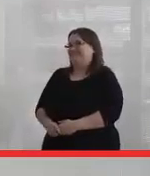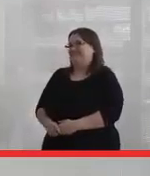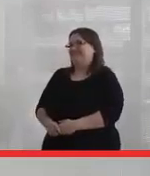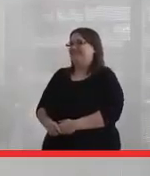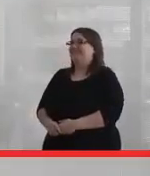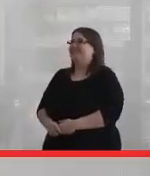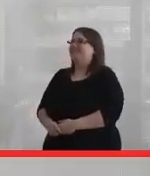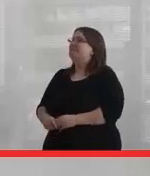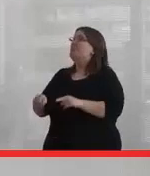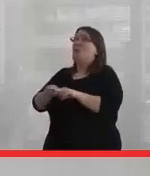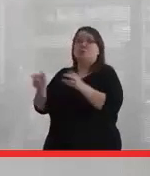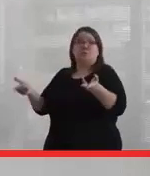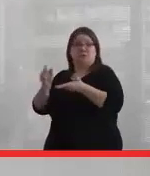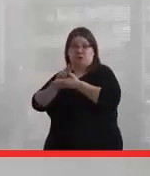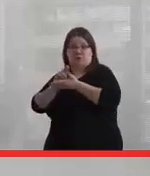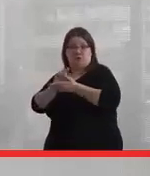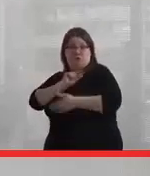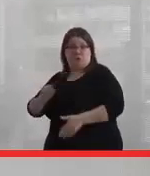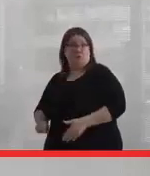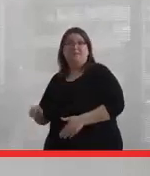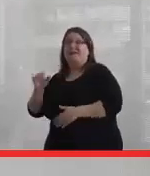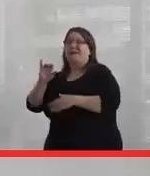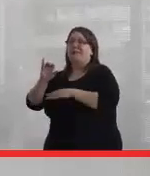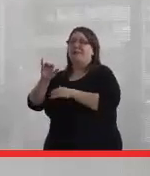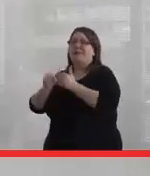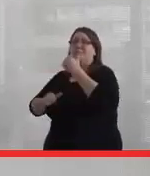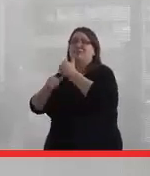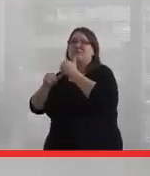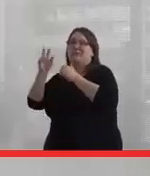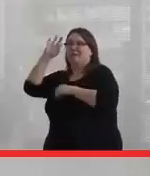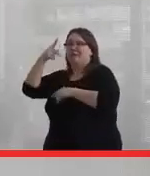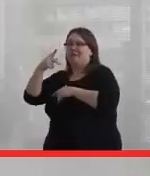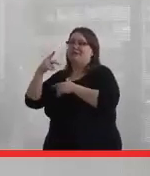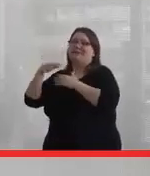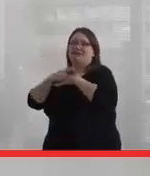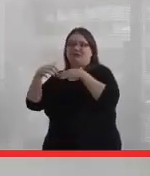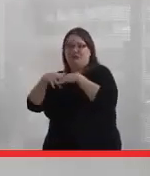So also here at Queen's, I'm the Associate Vice Principal Indigenous Initiatives and Reconciliation.